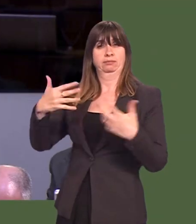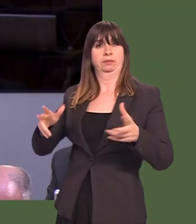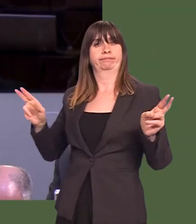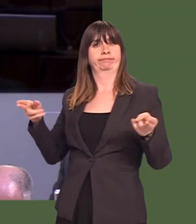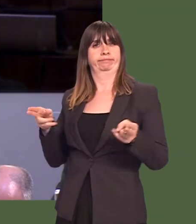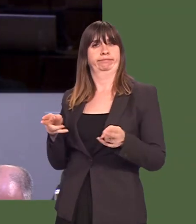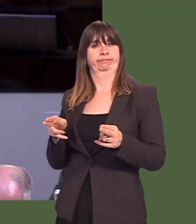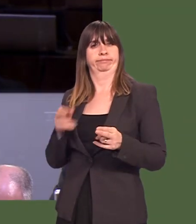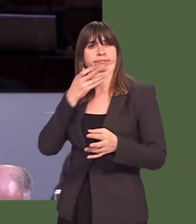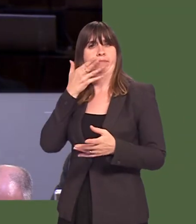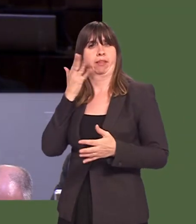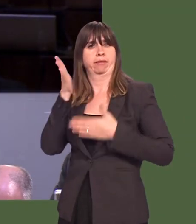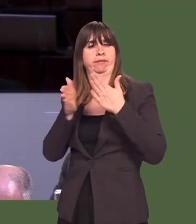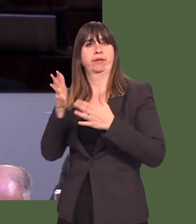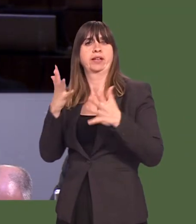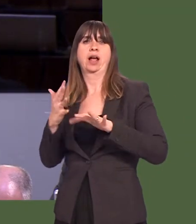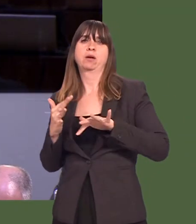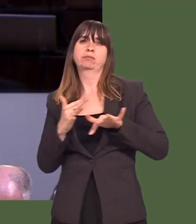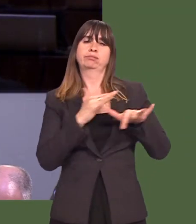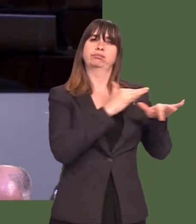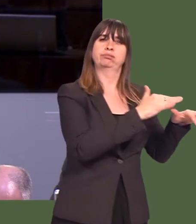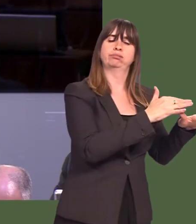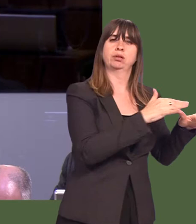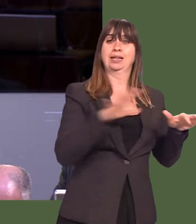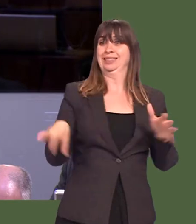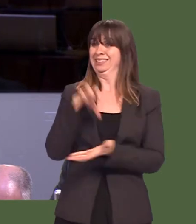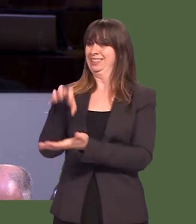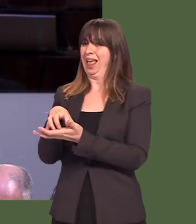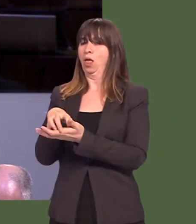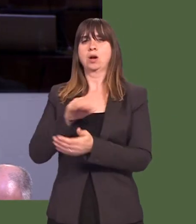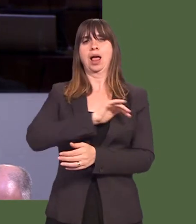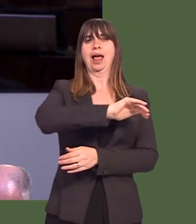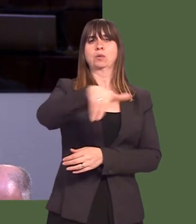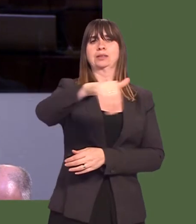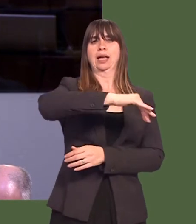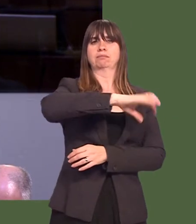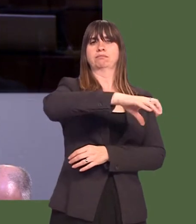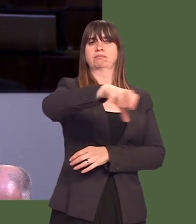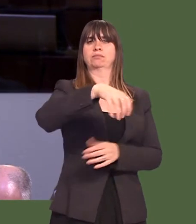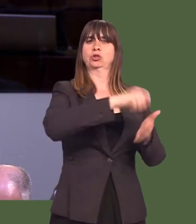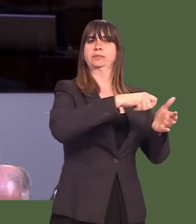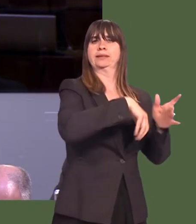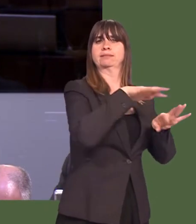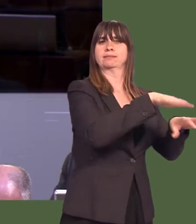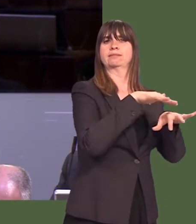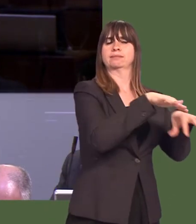By comparison, footfall to out-of-town shopping centres has increased by 4.6 per cent according